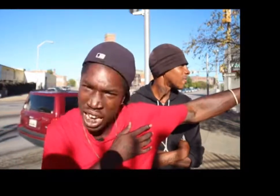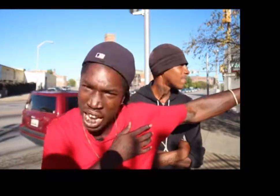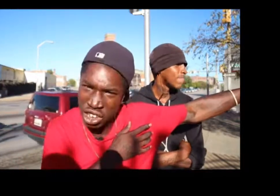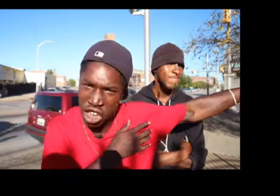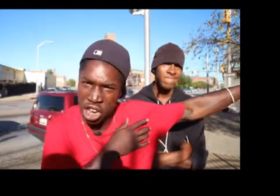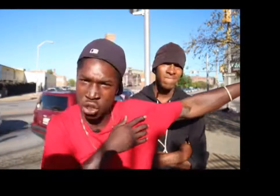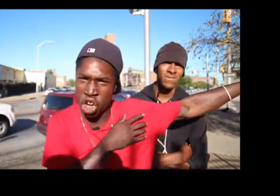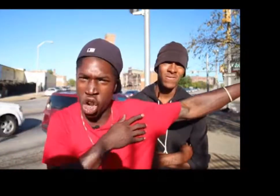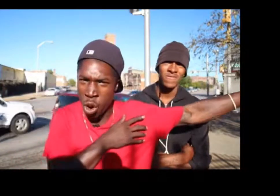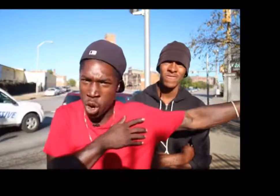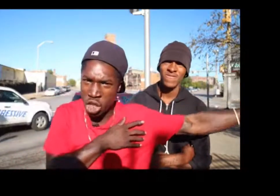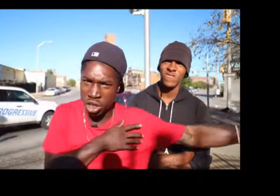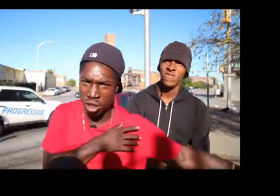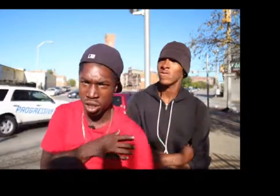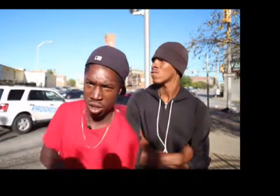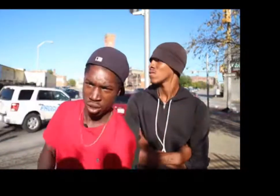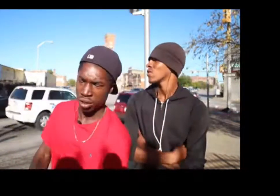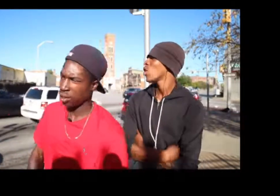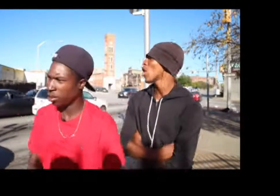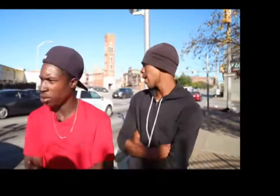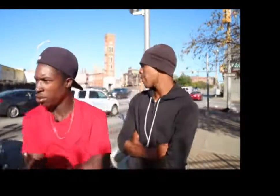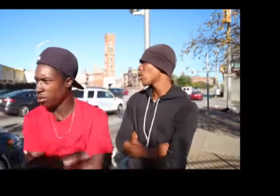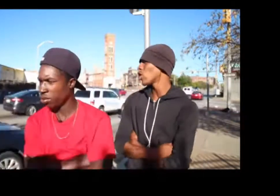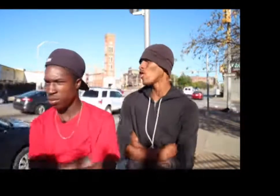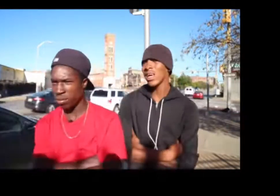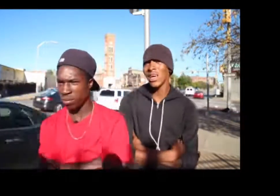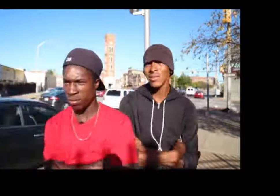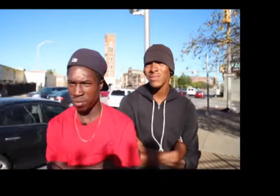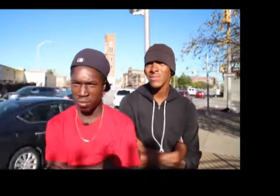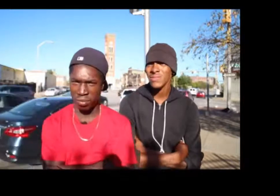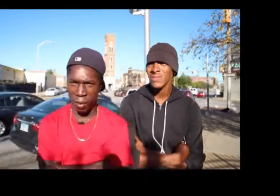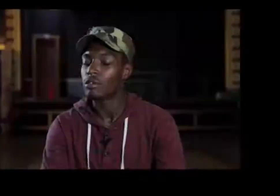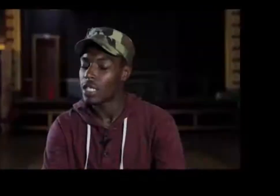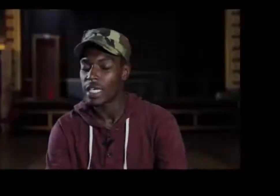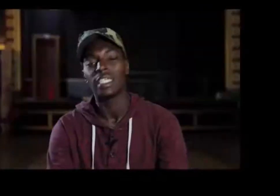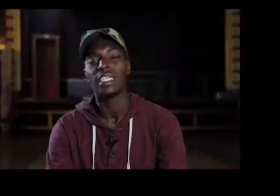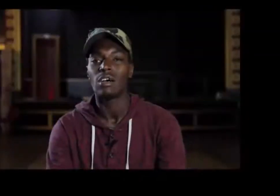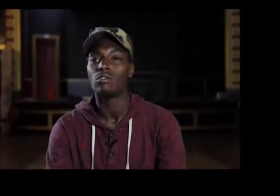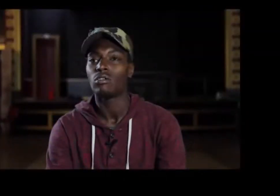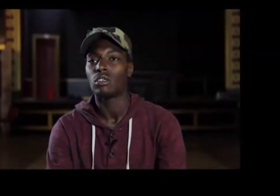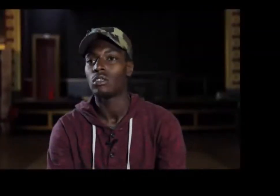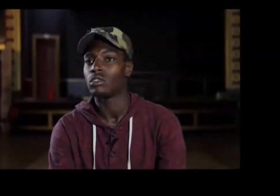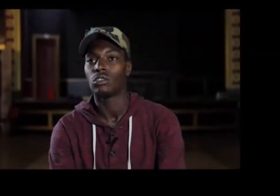dealing with a lot of attorneys and putting all this on pick work so we can get a grant and open up this building right here for